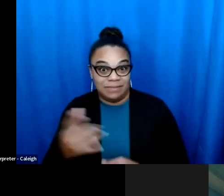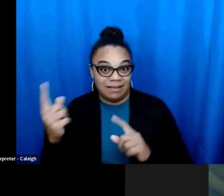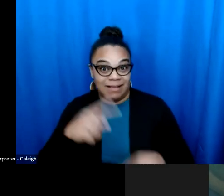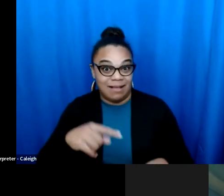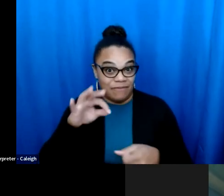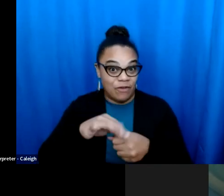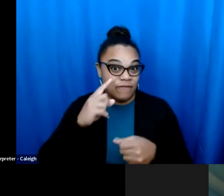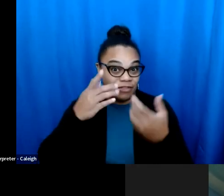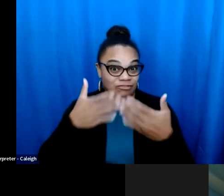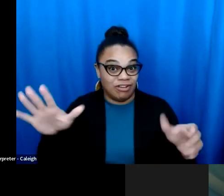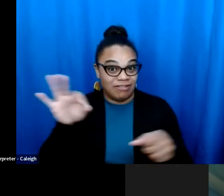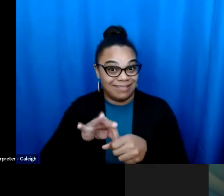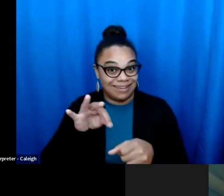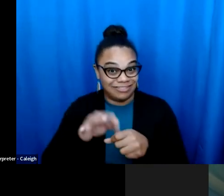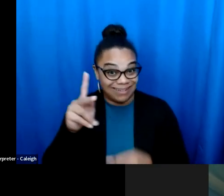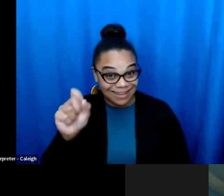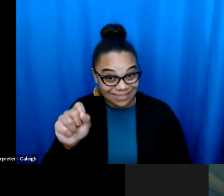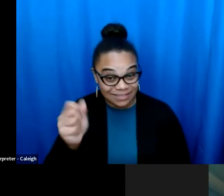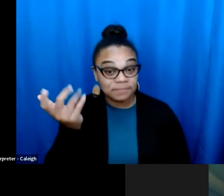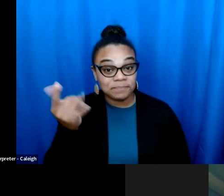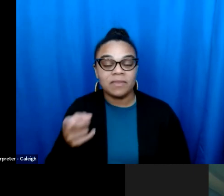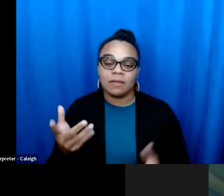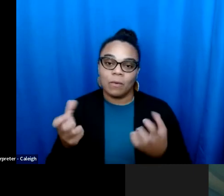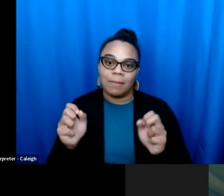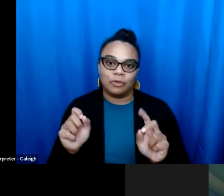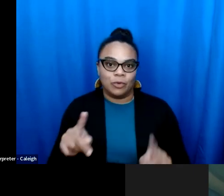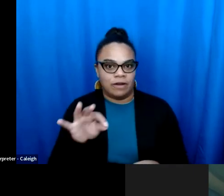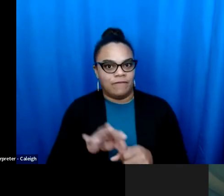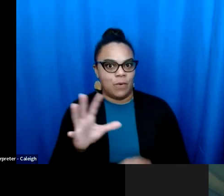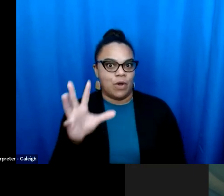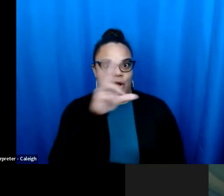I thought it was more a 51 49 sort of proposition. So we were immensely gratified when the turnout with the high Yeah, turn out in primary election history, more people turned out in the primary than normally turn out in a general election in camp. history. More people turned out in the primary than normally turn